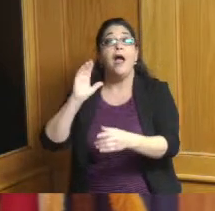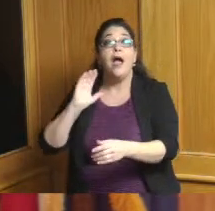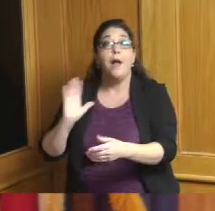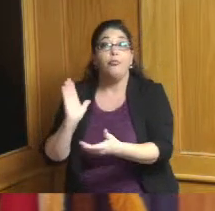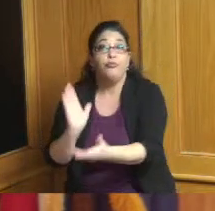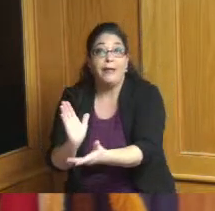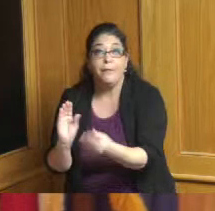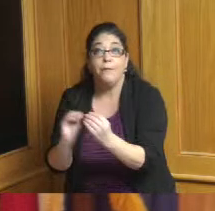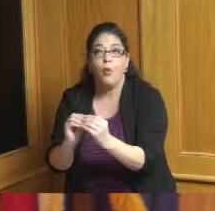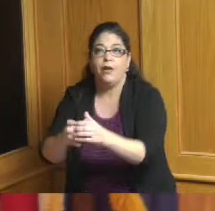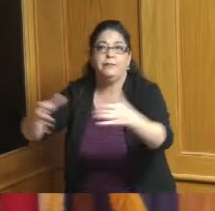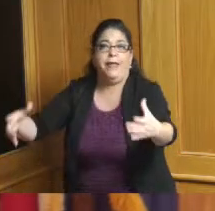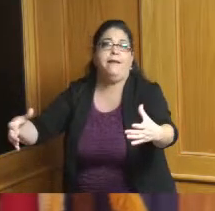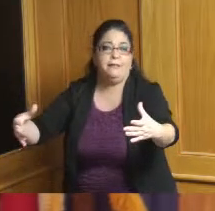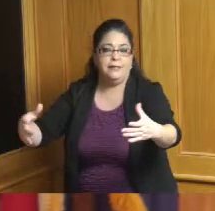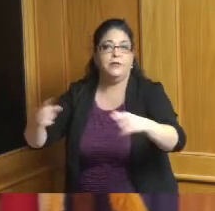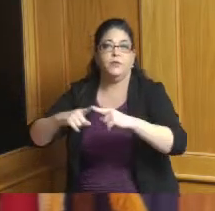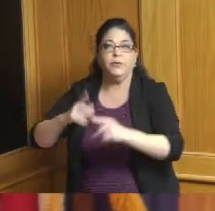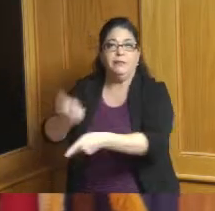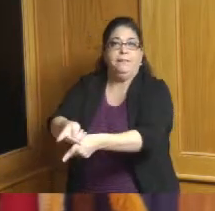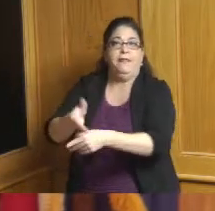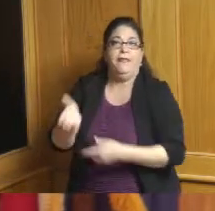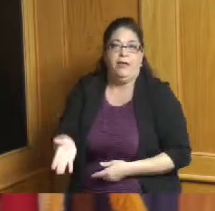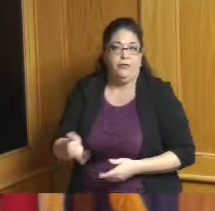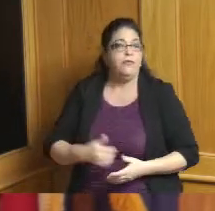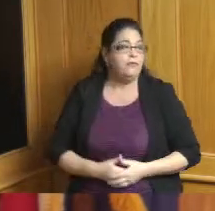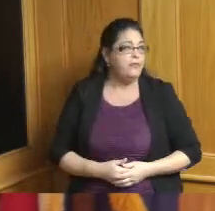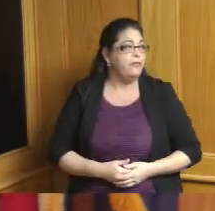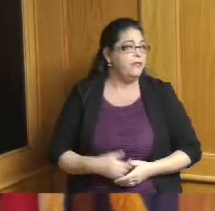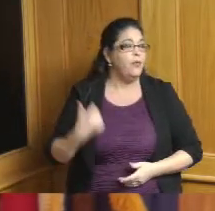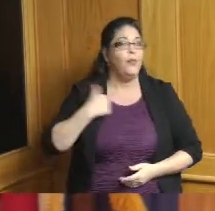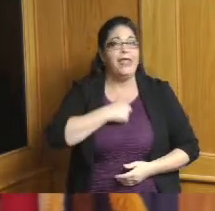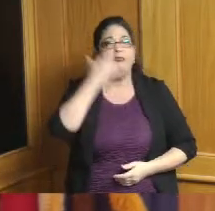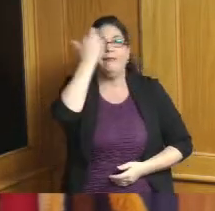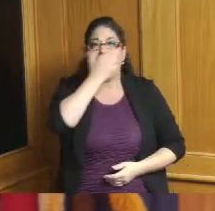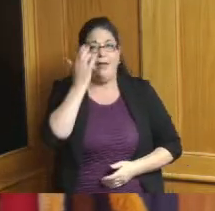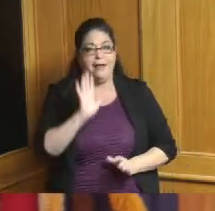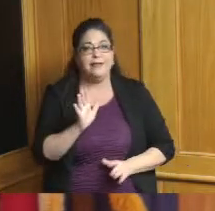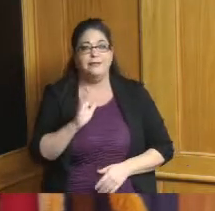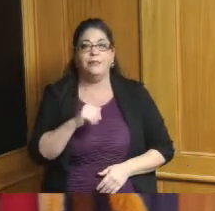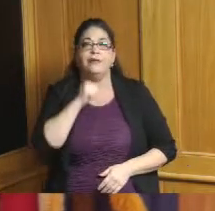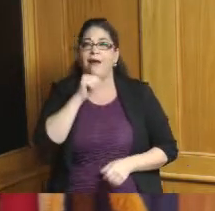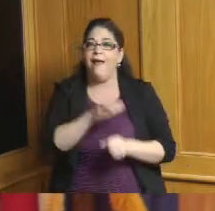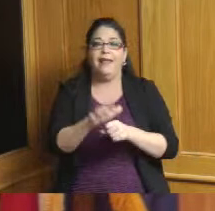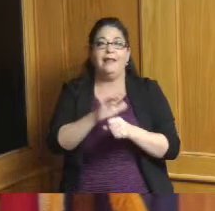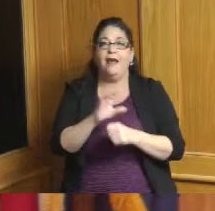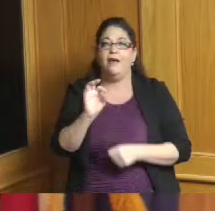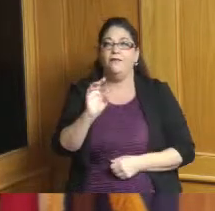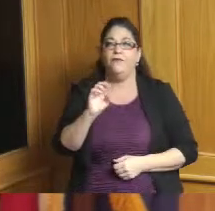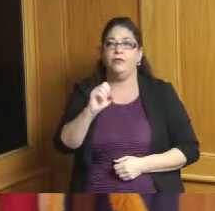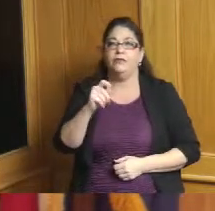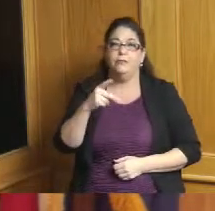people realize enough we realized it but enough of Forest Park and I talk about this to Mayor